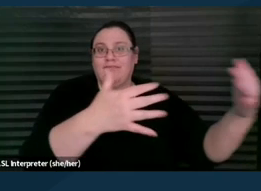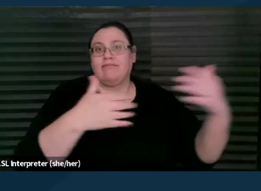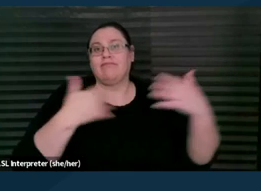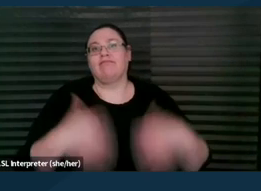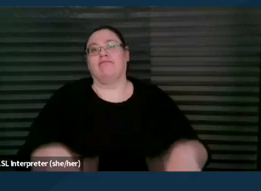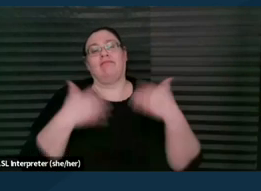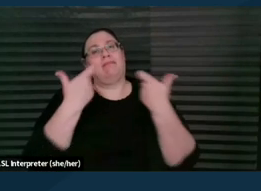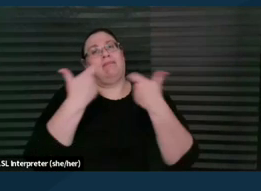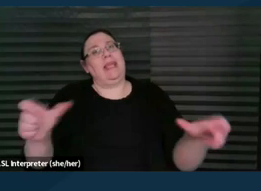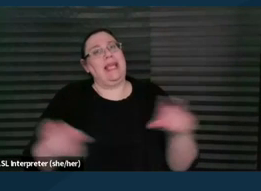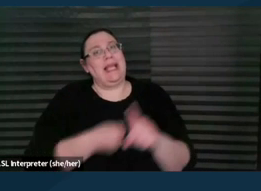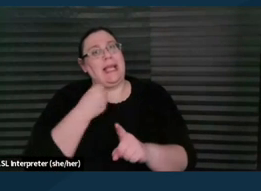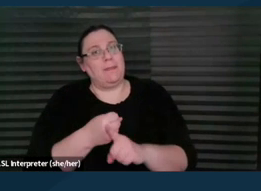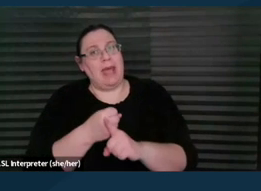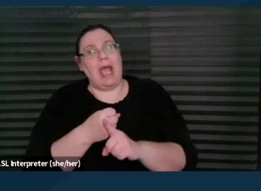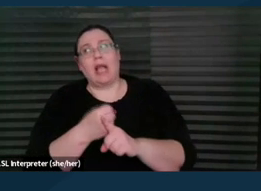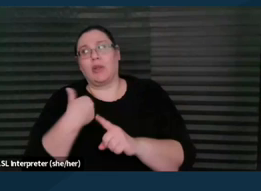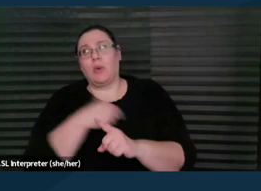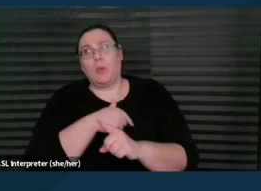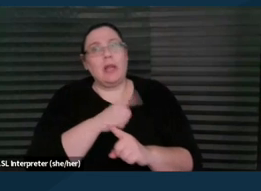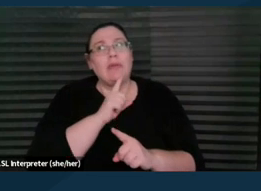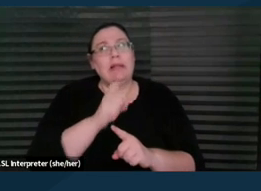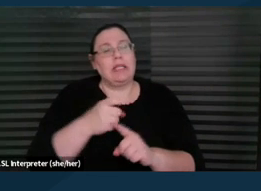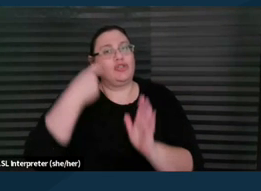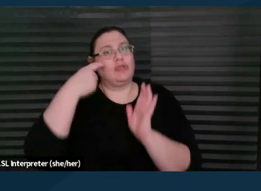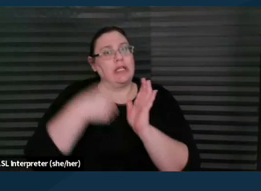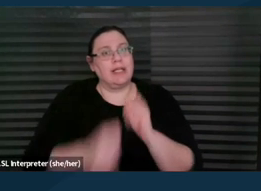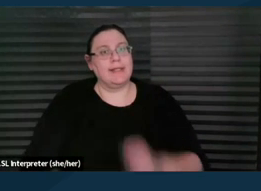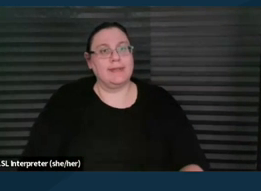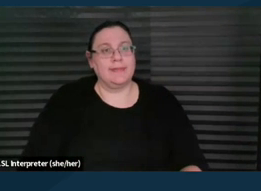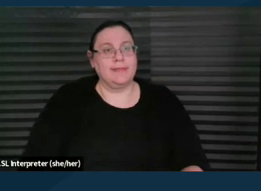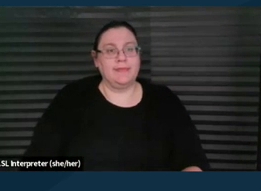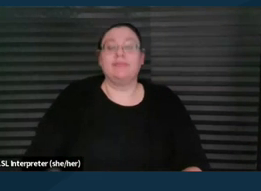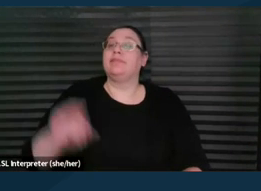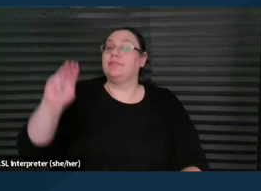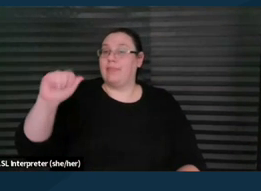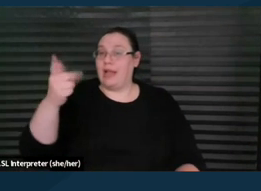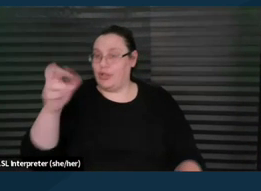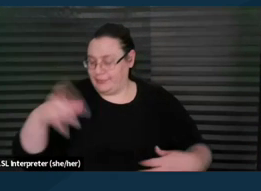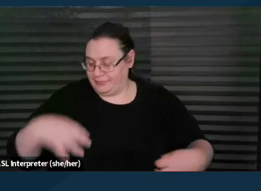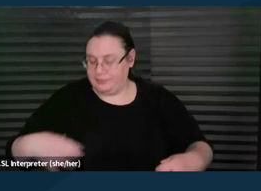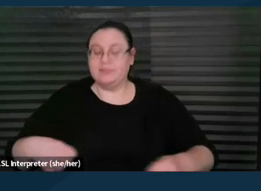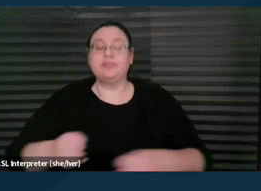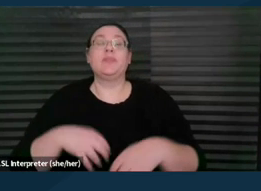that I just don't think should be underestimated. The next question is can